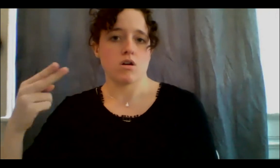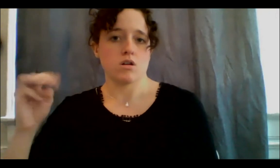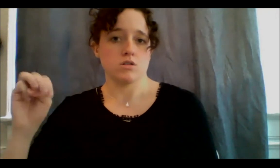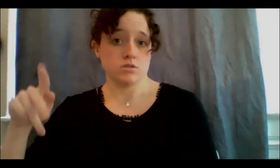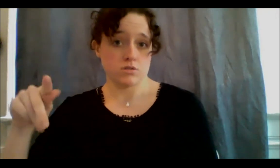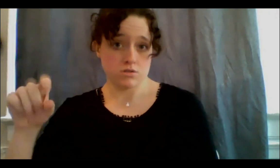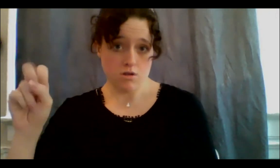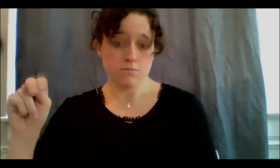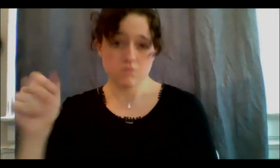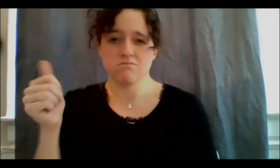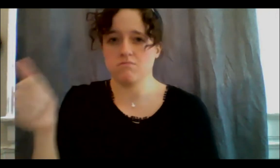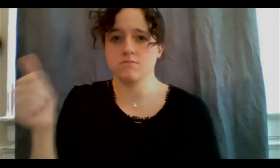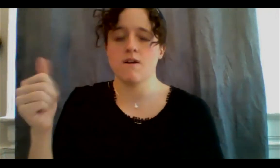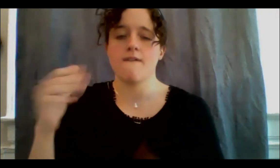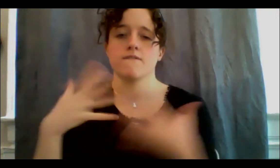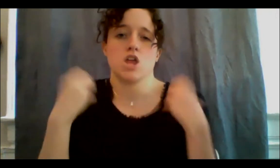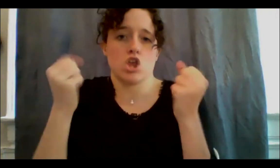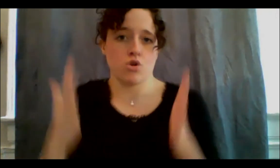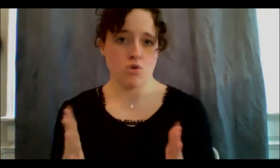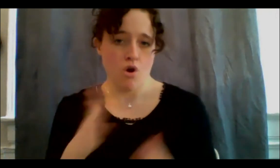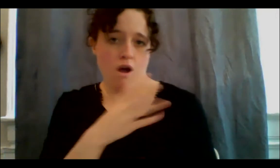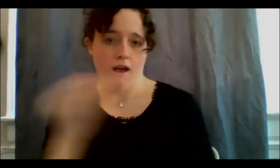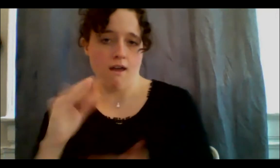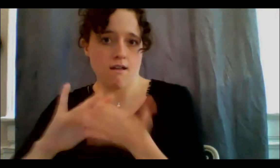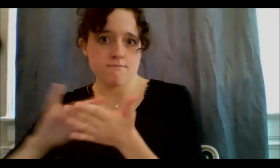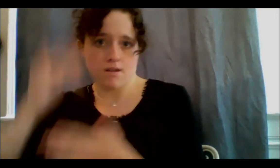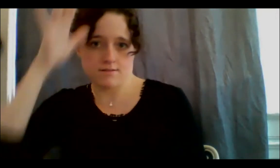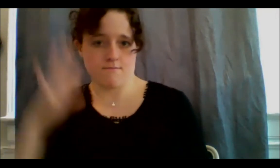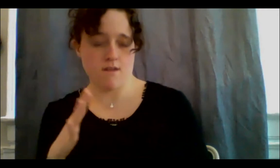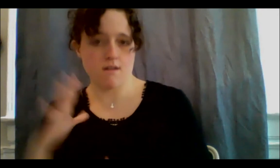Anishinaabe Health Toronto. I had been attending Anishinaabe Health Toronto